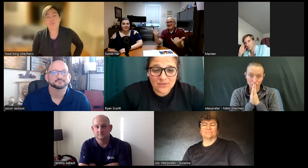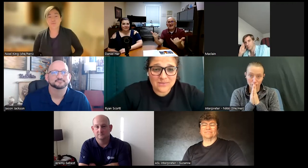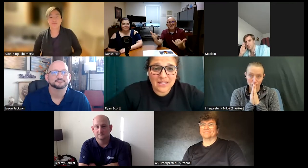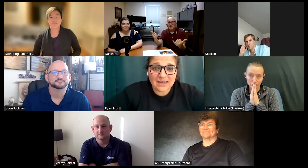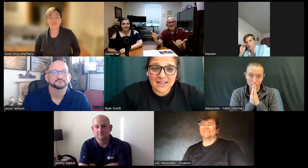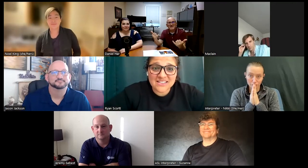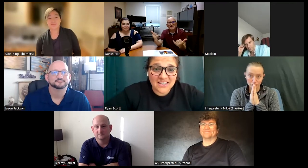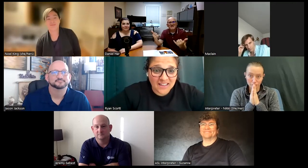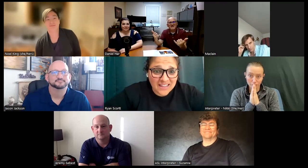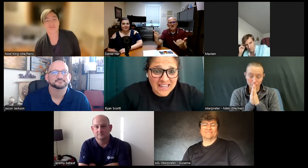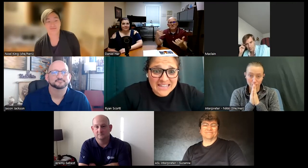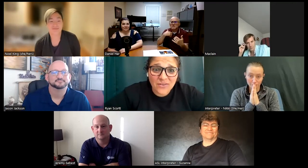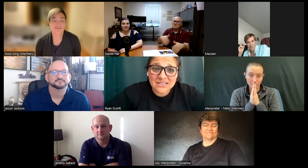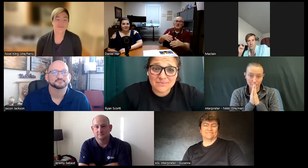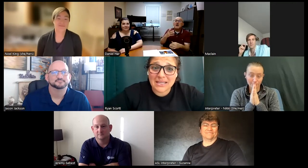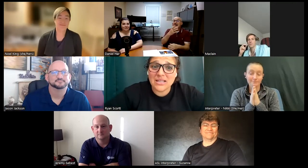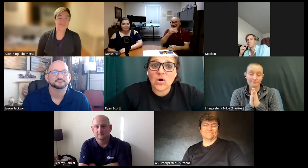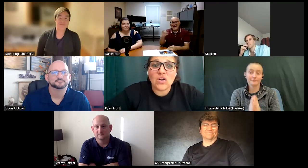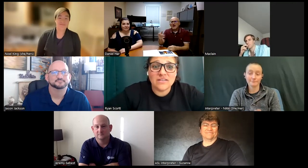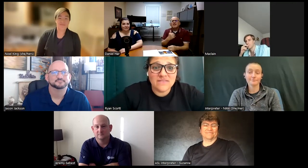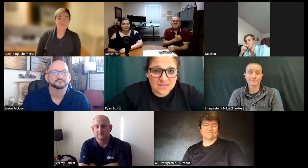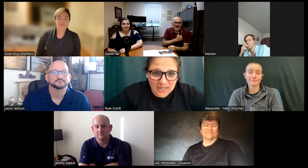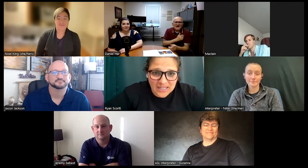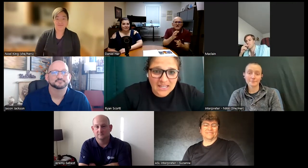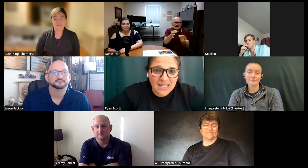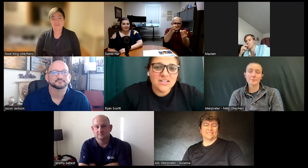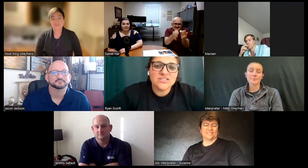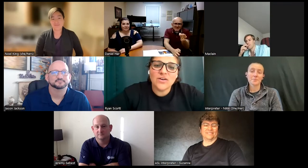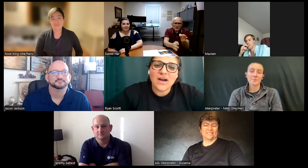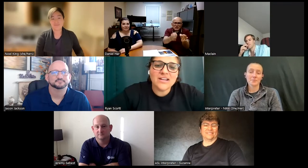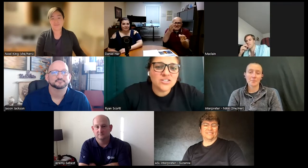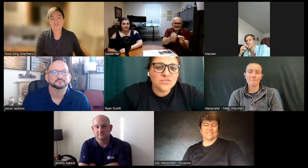he was making next to nothing and now he's making all of this money so I just